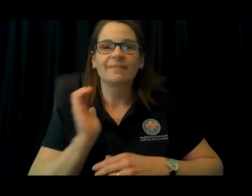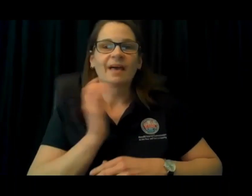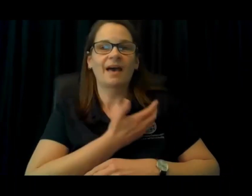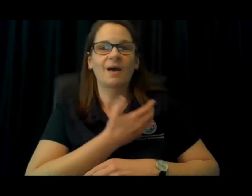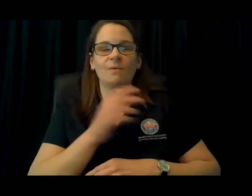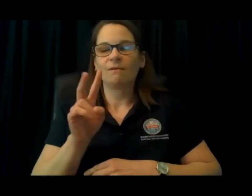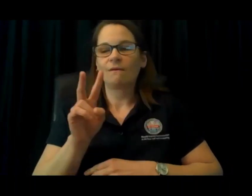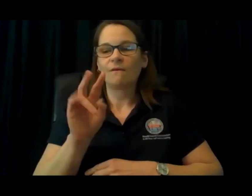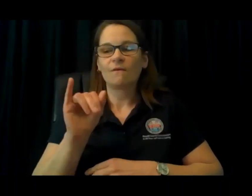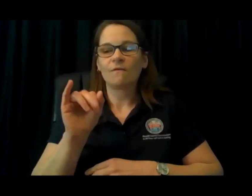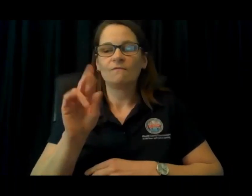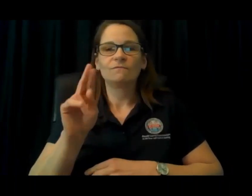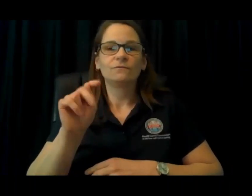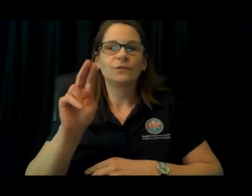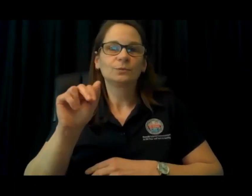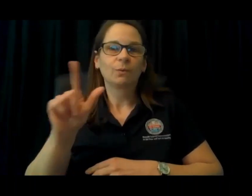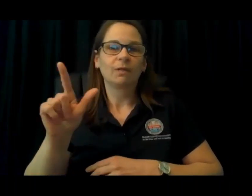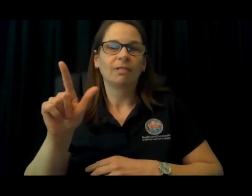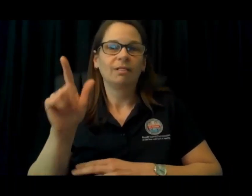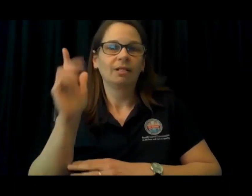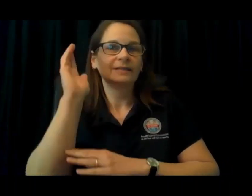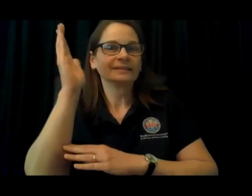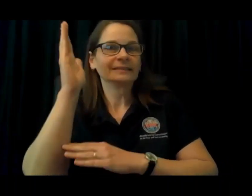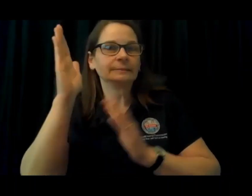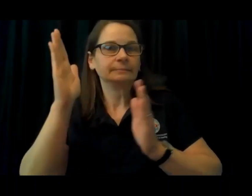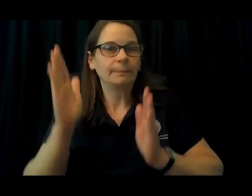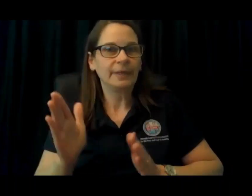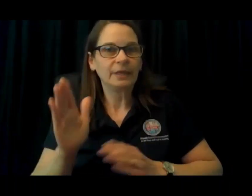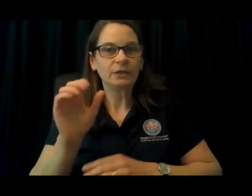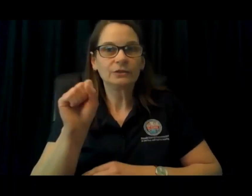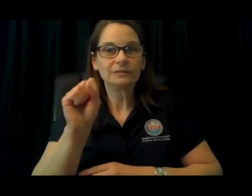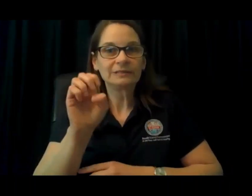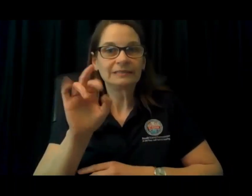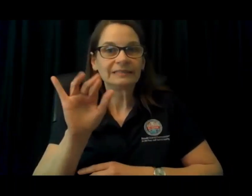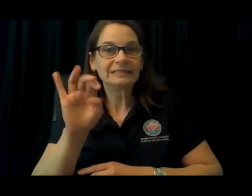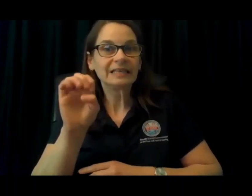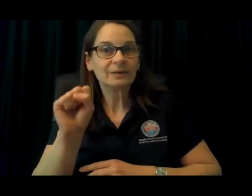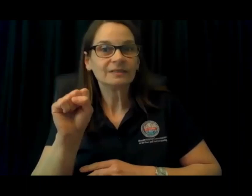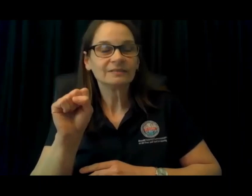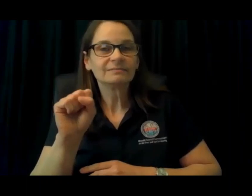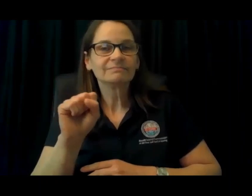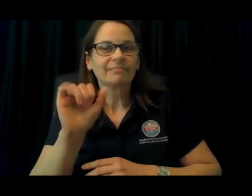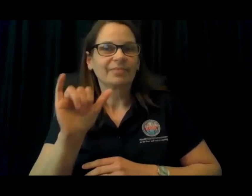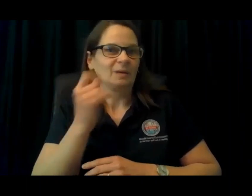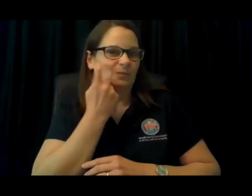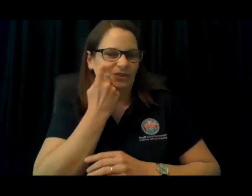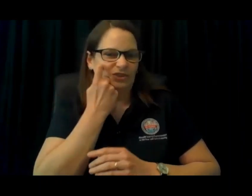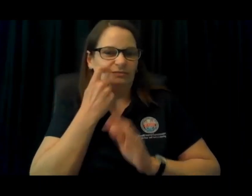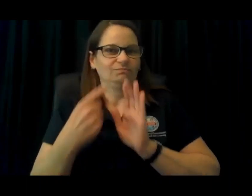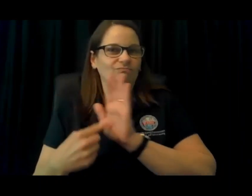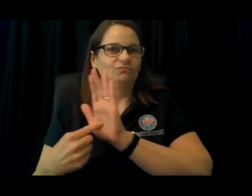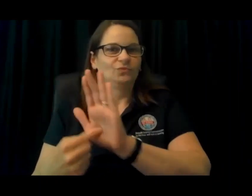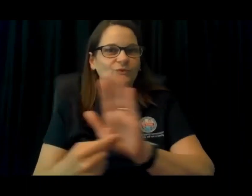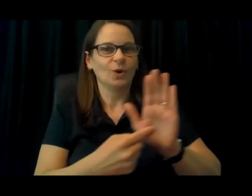ever Virtual Speaker Series that we just